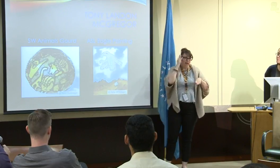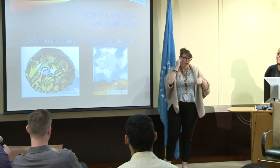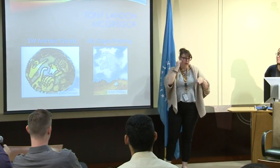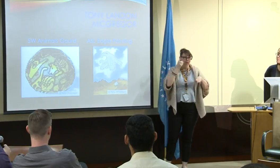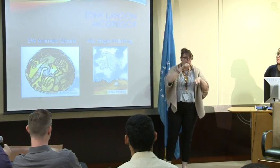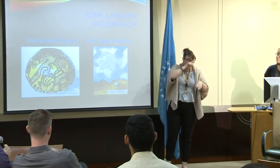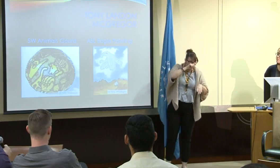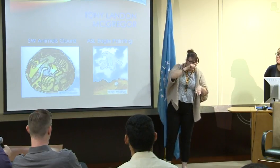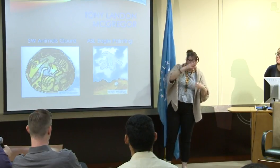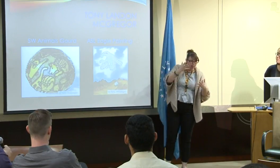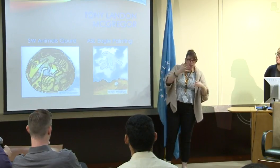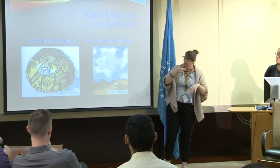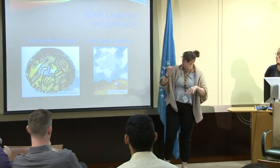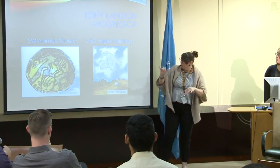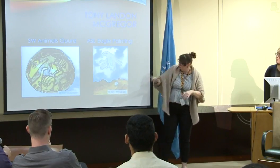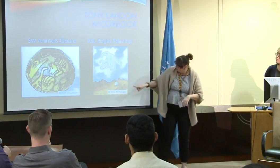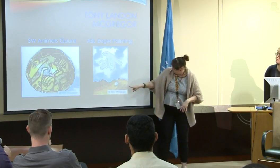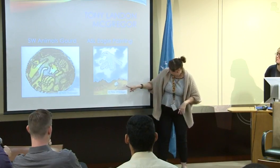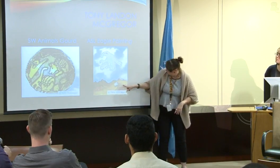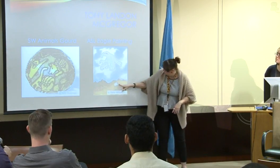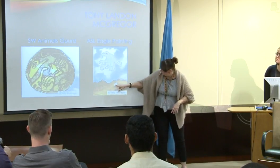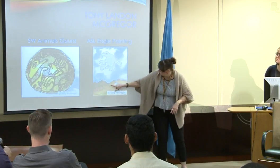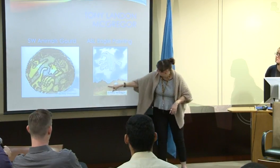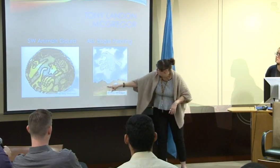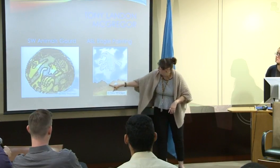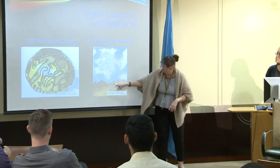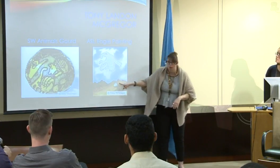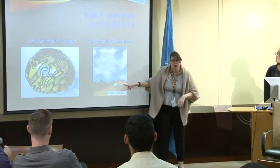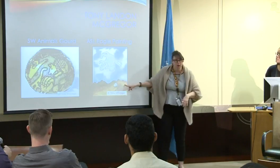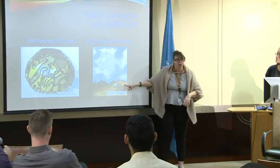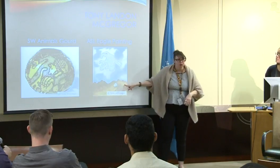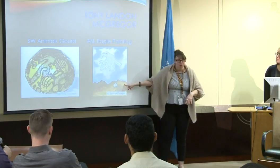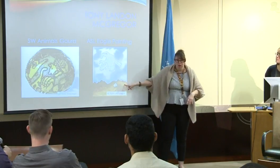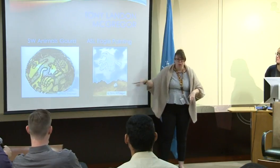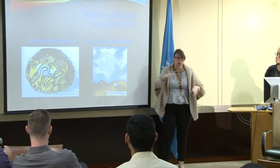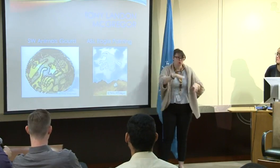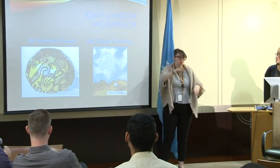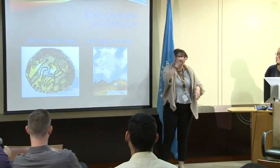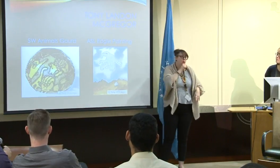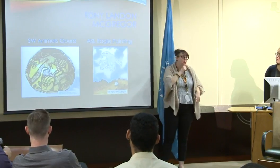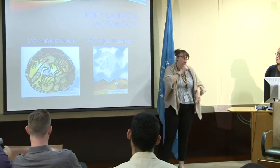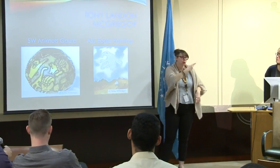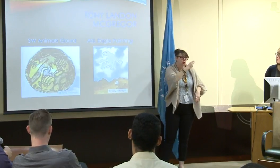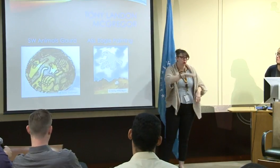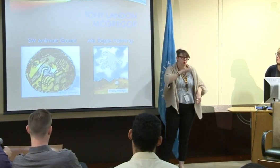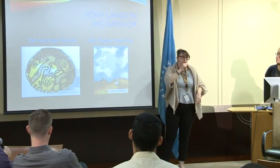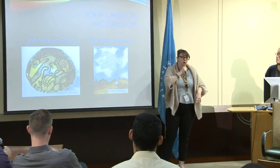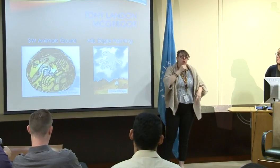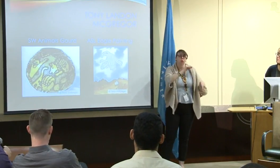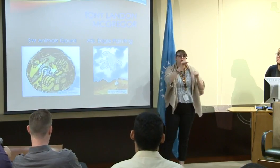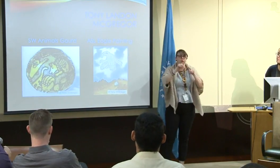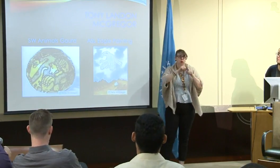Again, a Native American experience of incorporating animals and nature, natural themes.